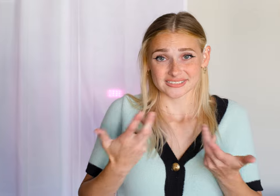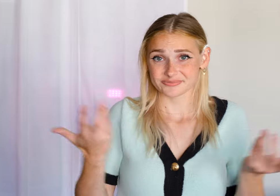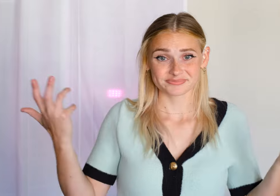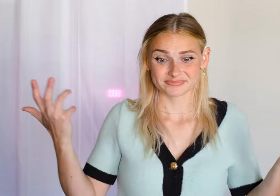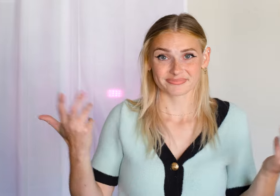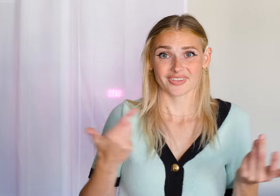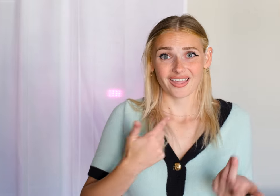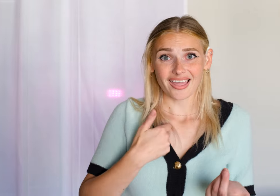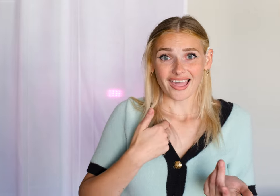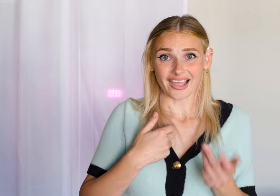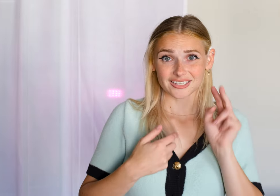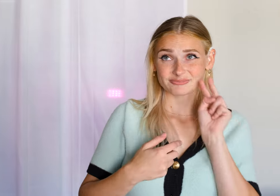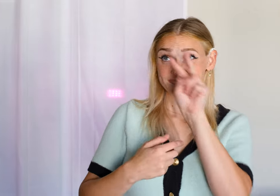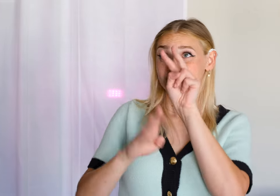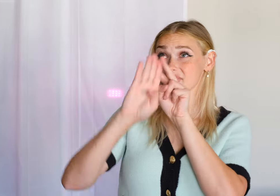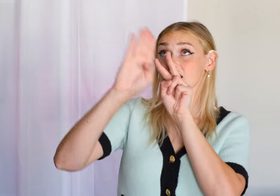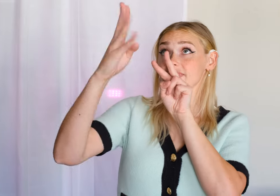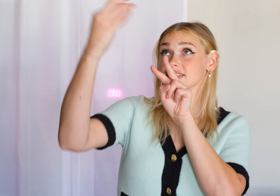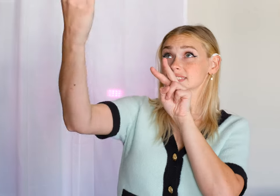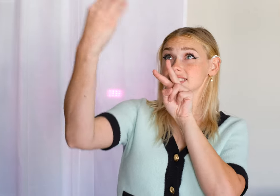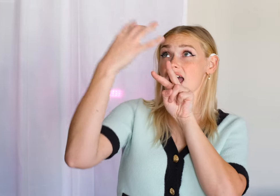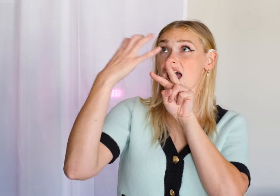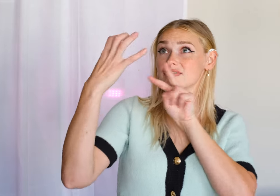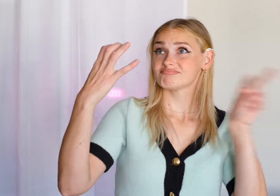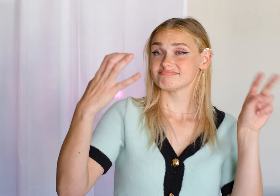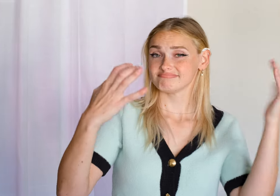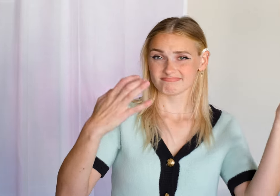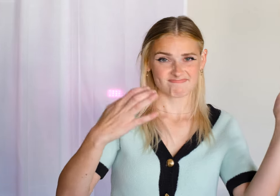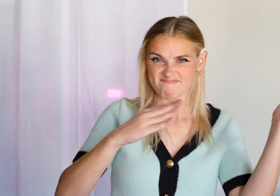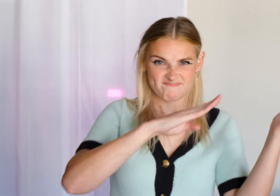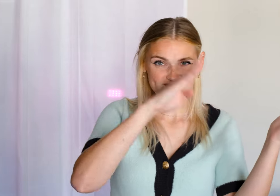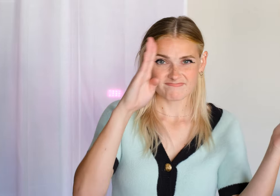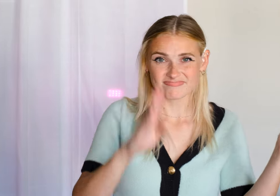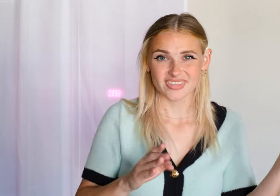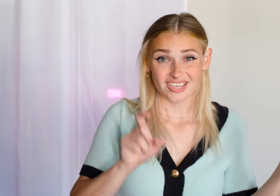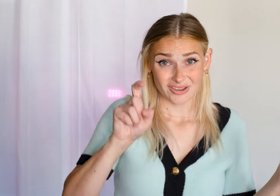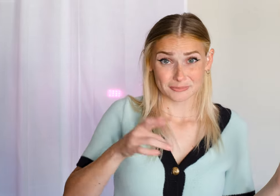🎶I'll stare directly at the sun but never in the mirror 🎶